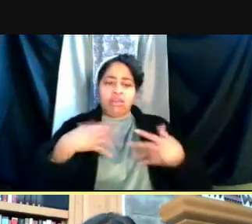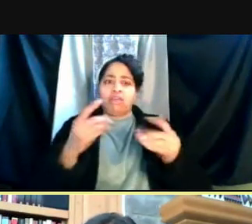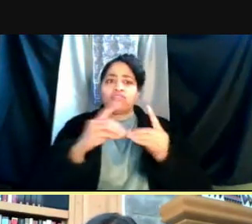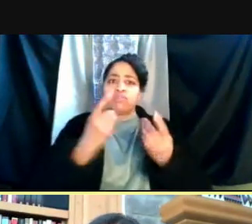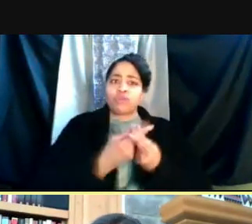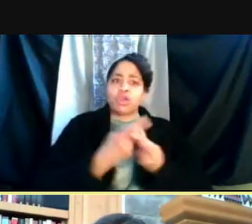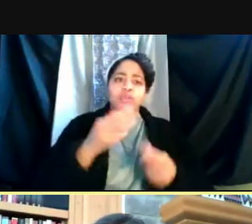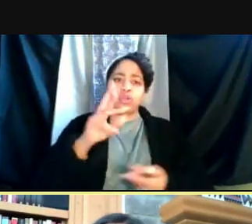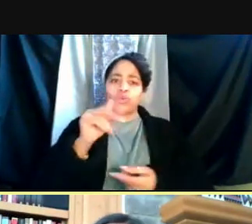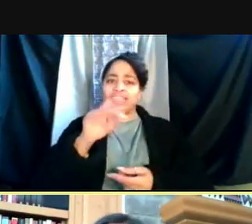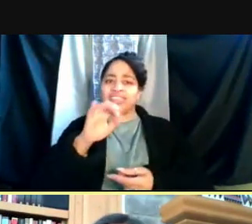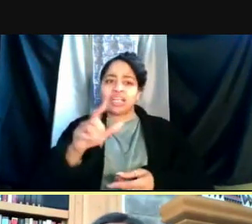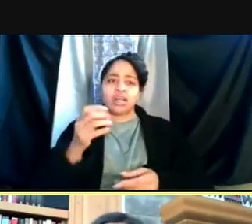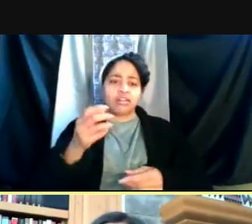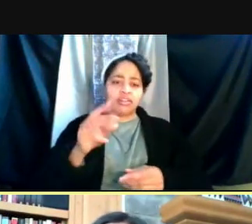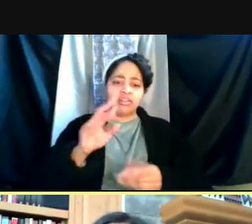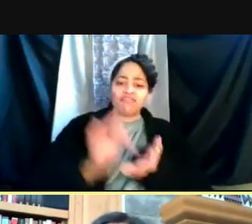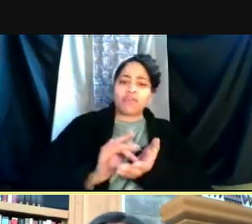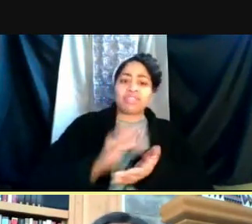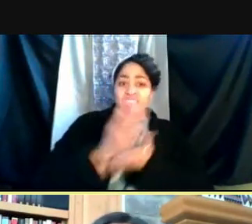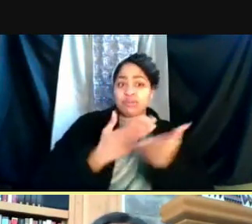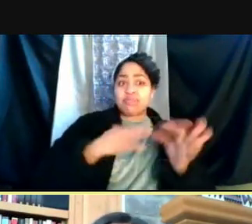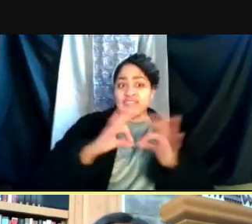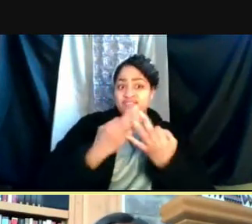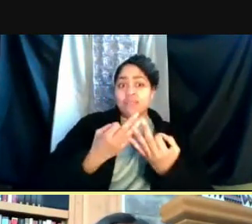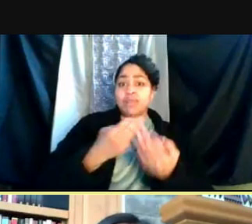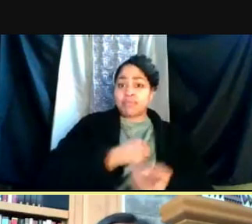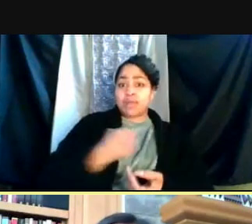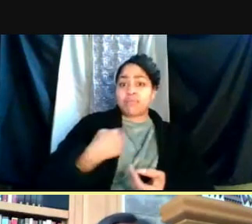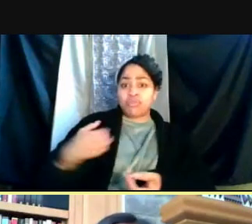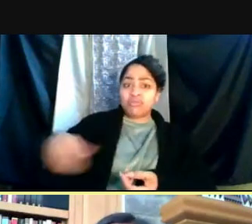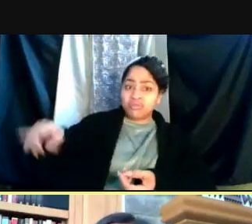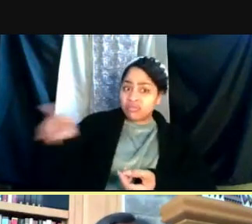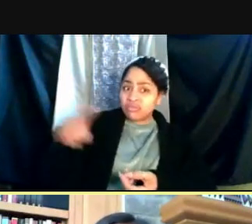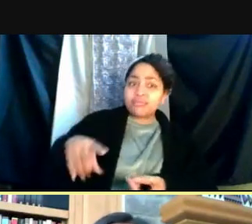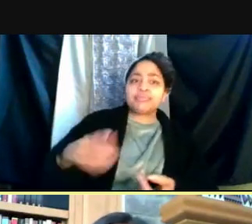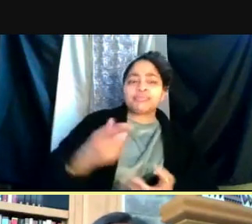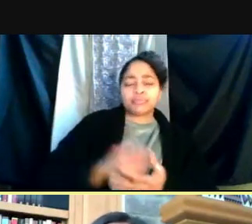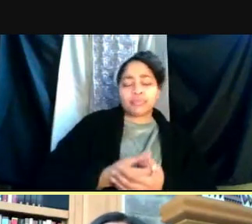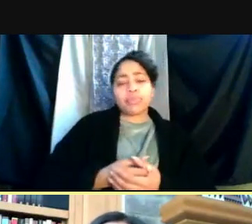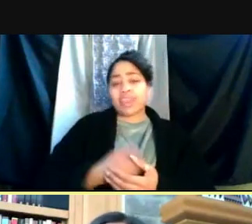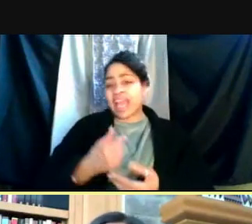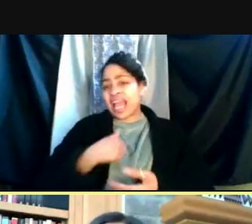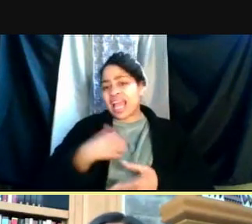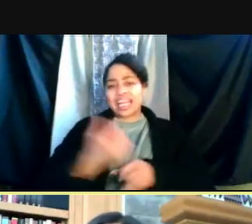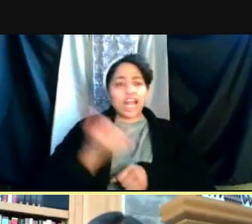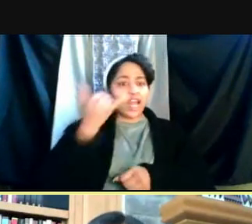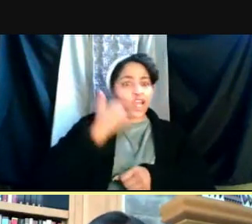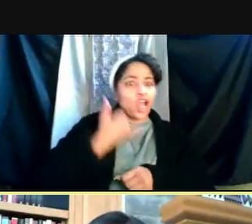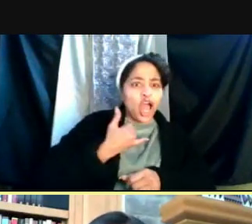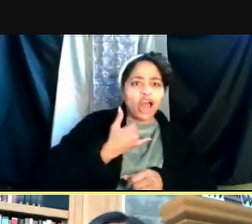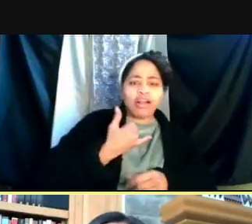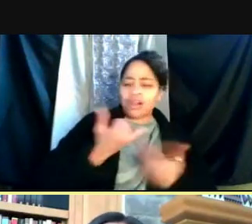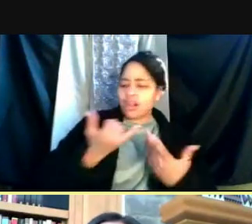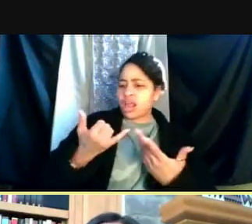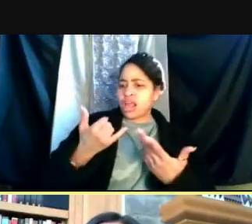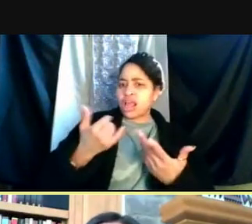That's where some of my family members have had lucks. So I get this call. I'm beginning to call as much lately.